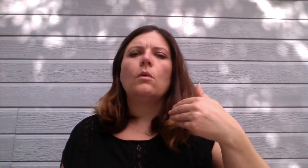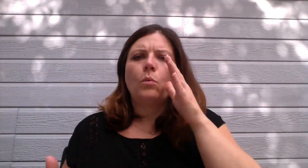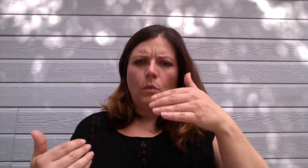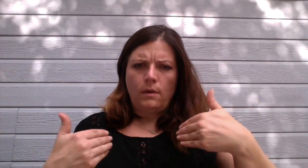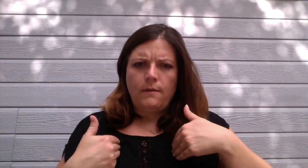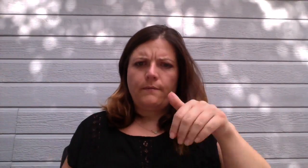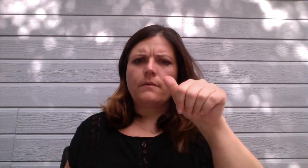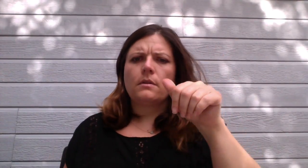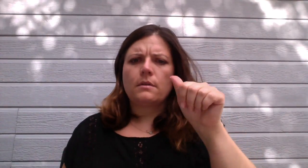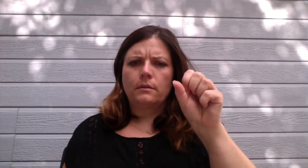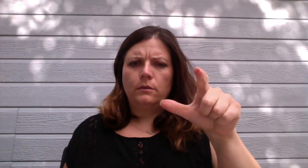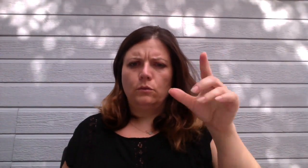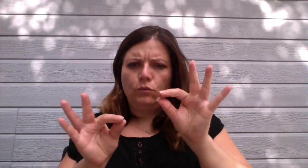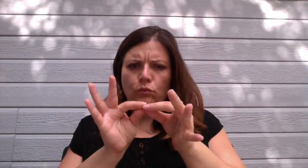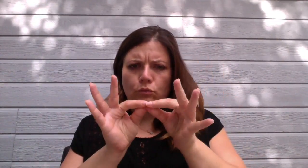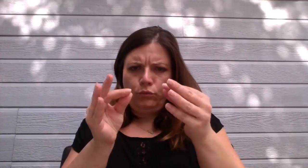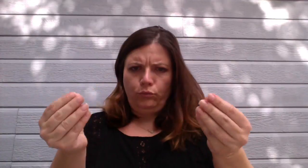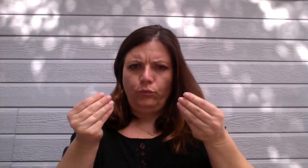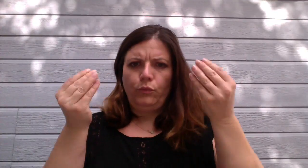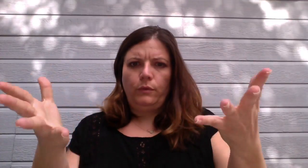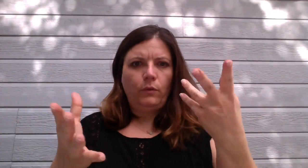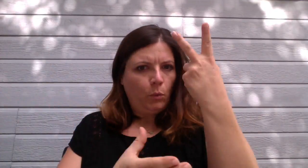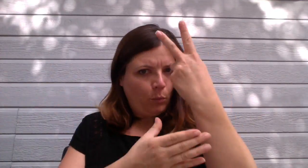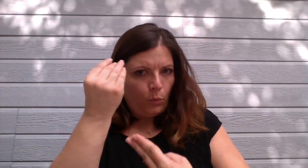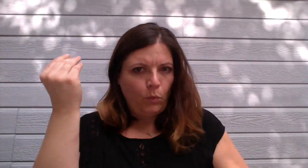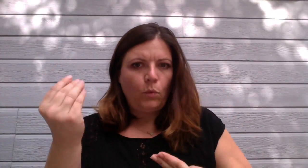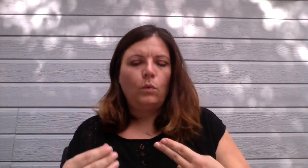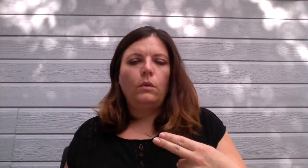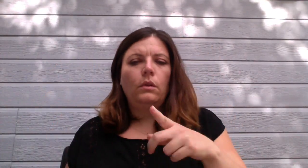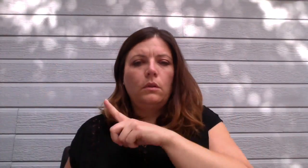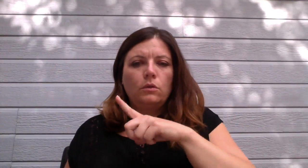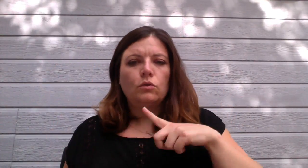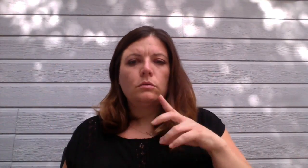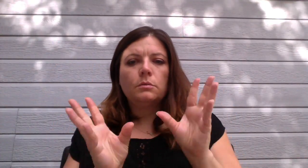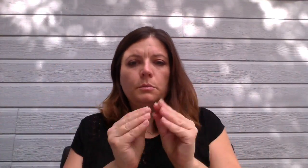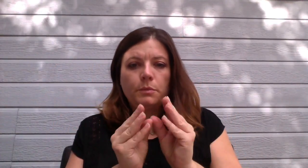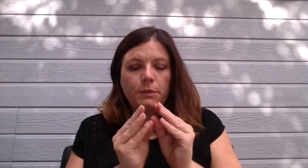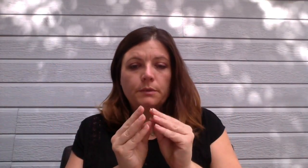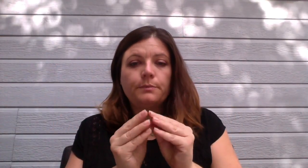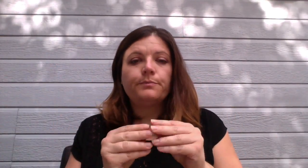There will be ASL interpreters provided for both meetings.